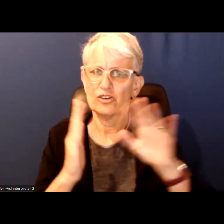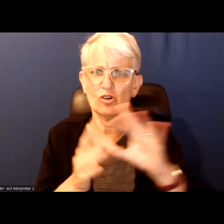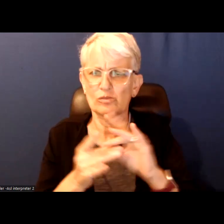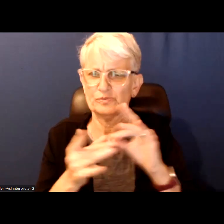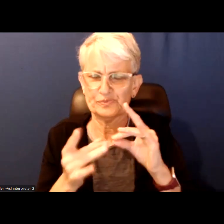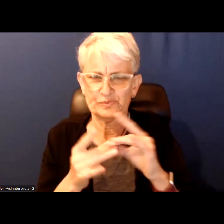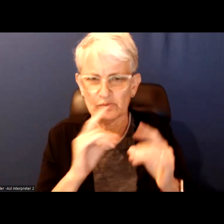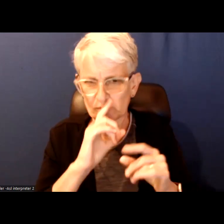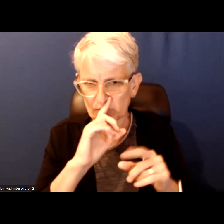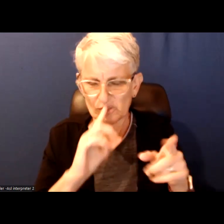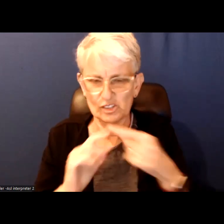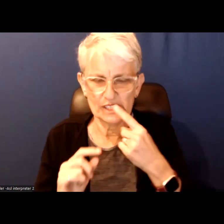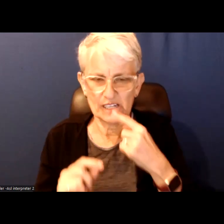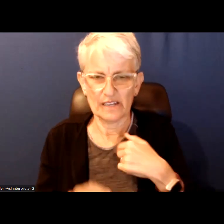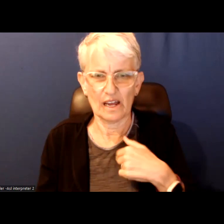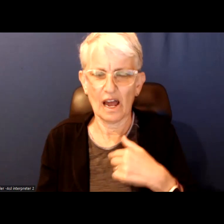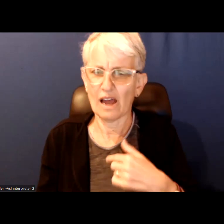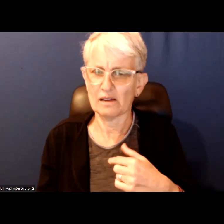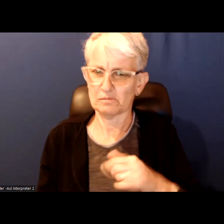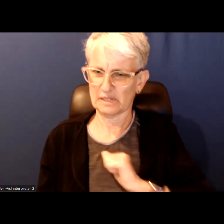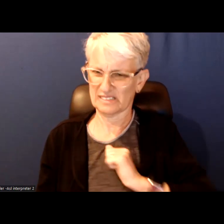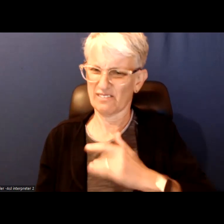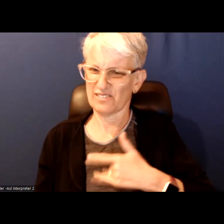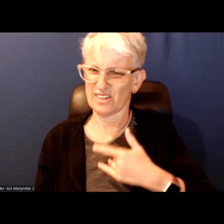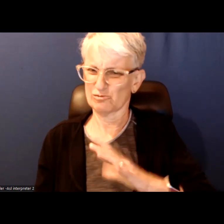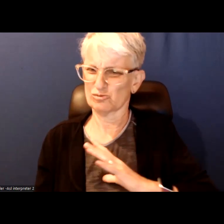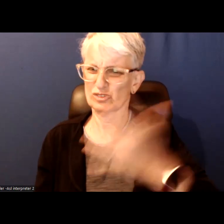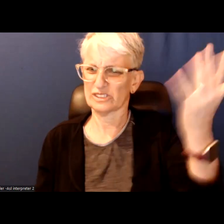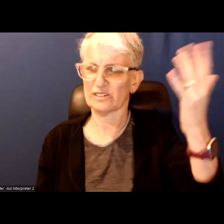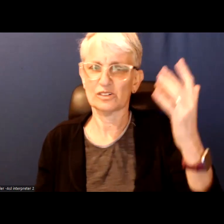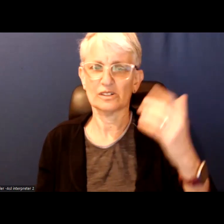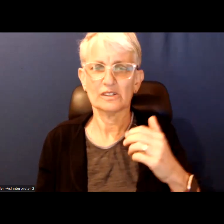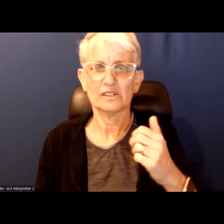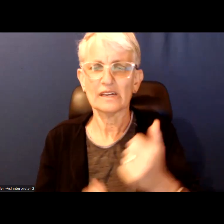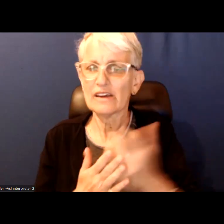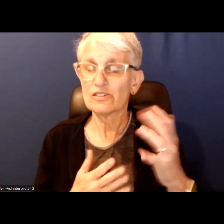She said I am personally resentful about the fact that everything about Toronto whether